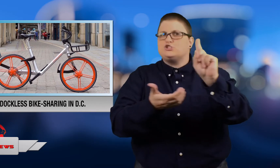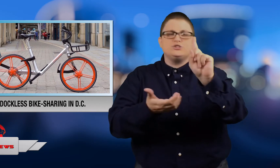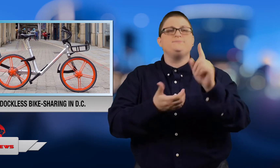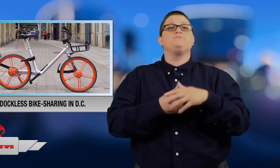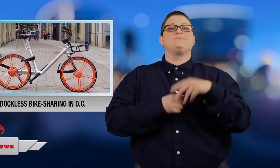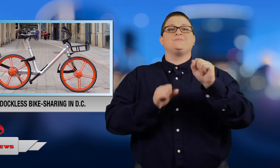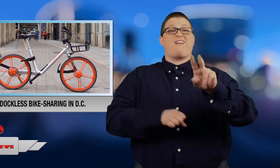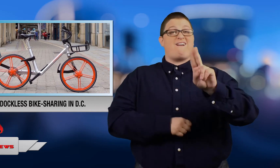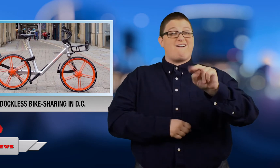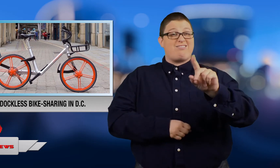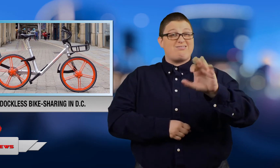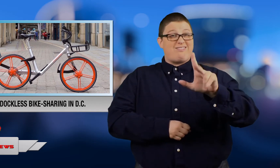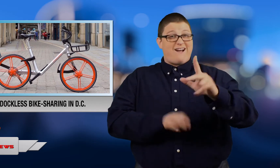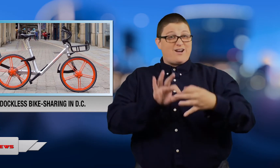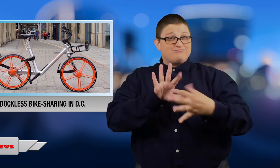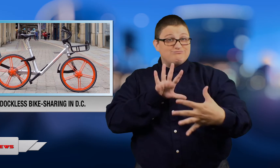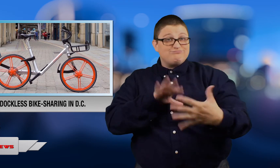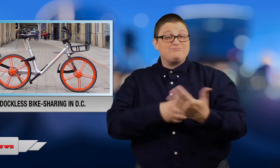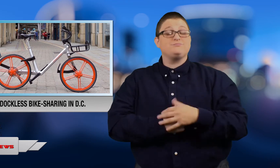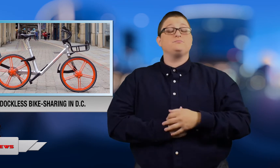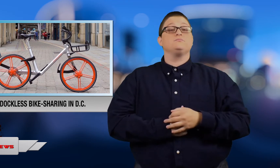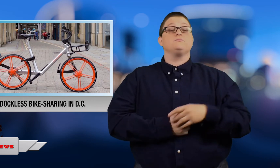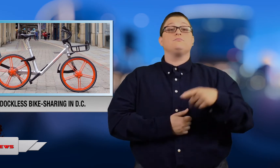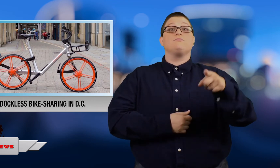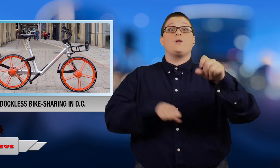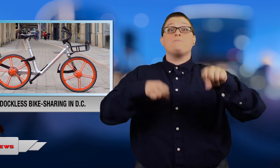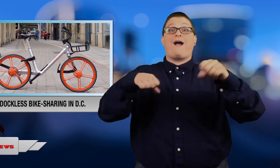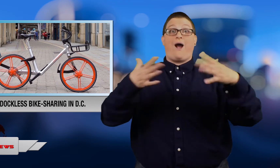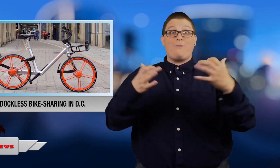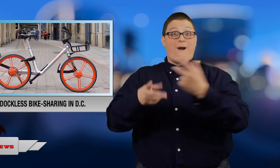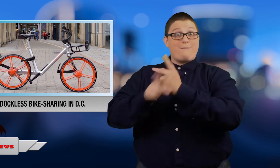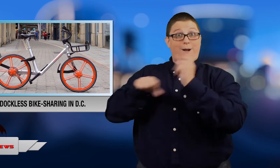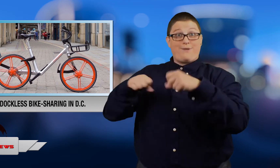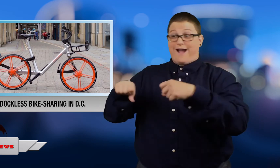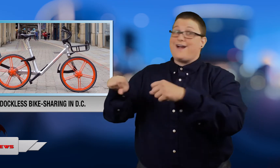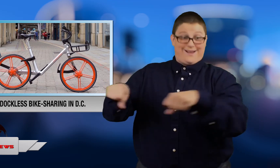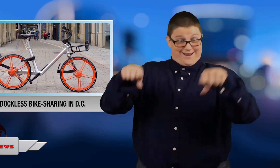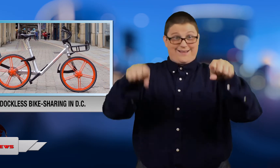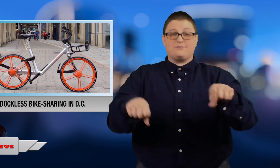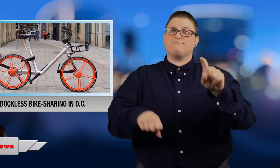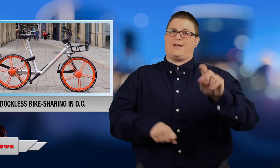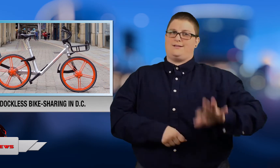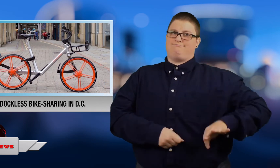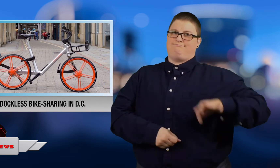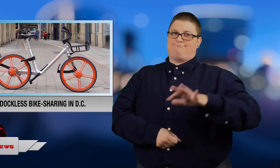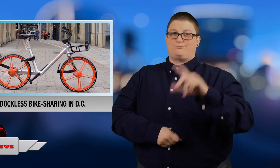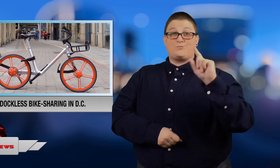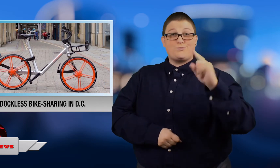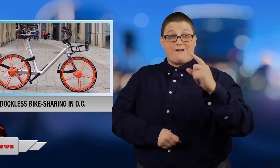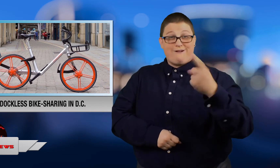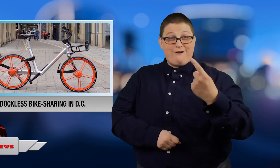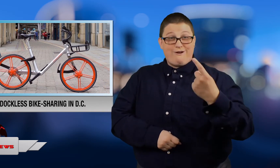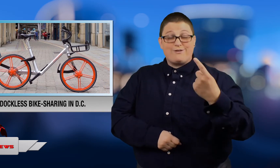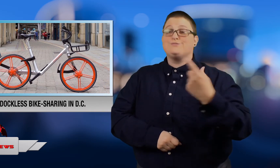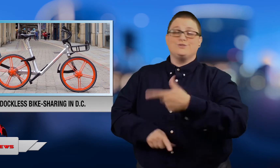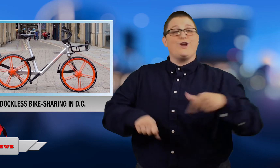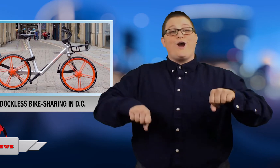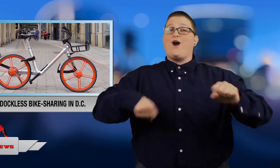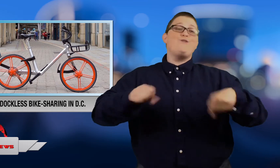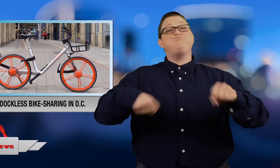Riders pay a dollar an hour to use them.